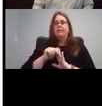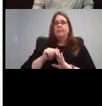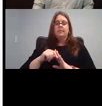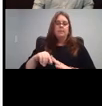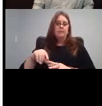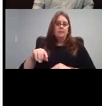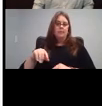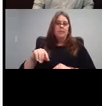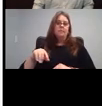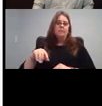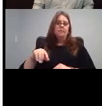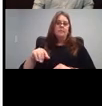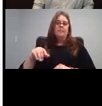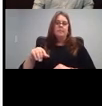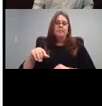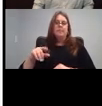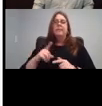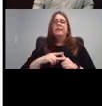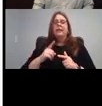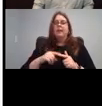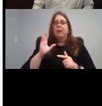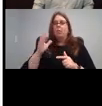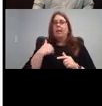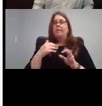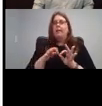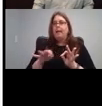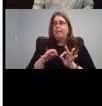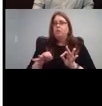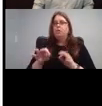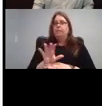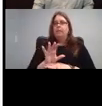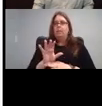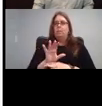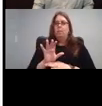and it actually has a video captioned video